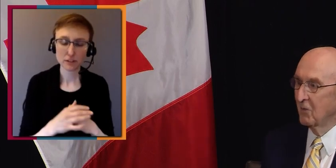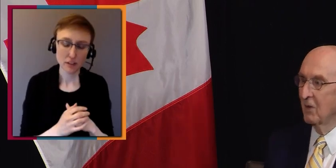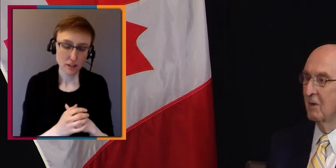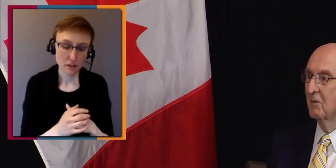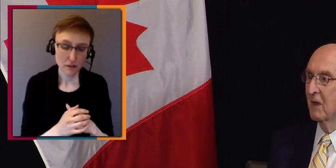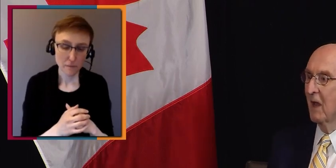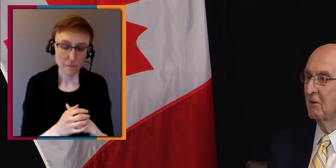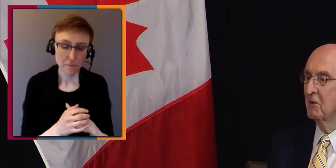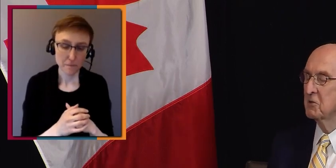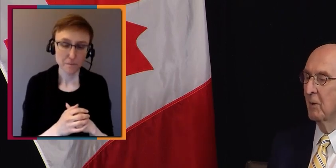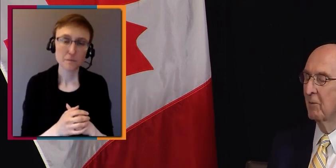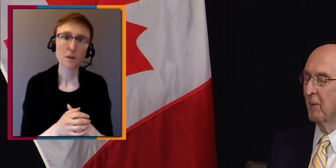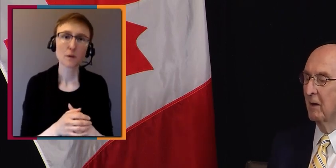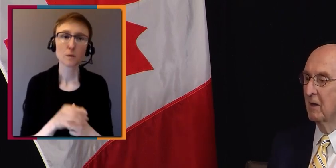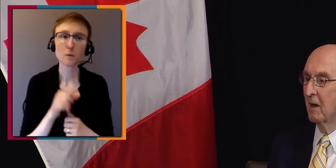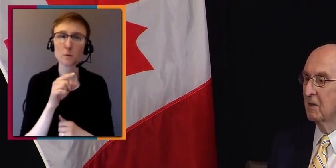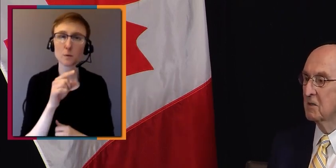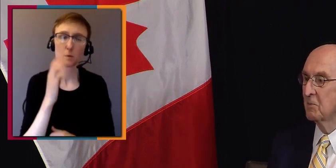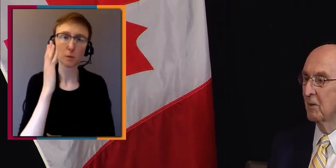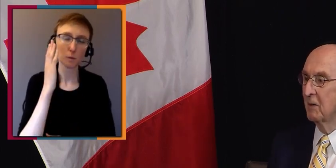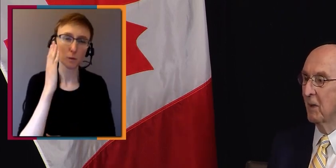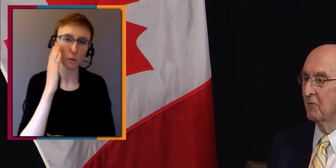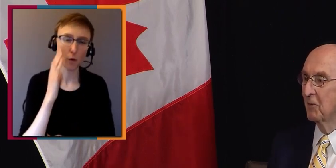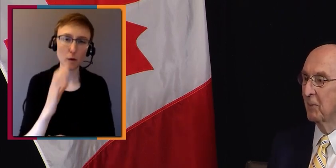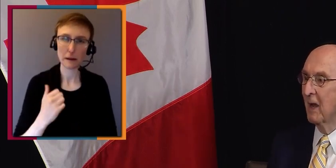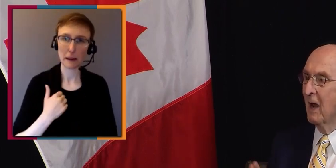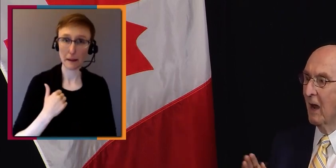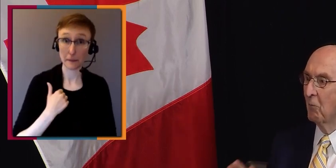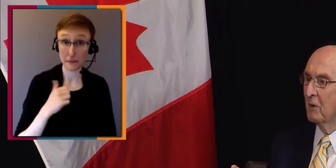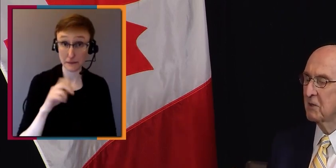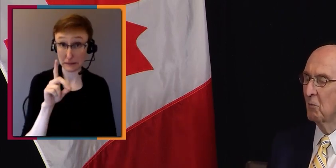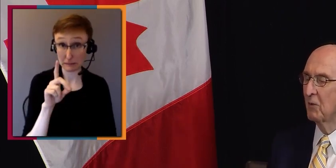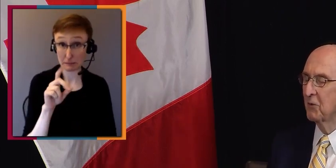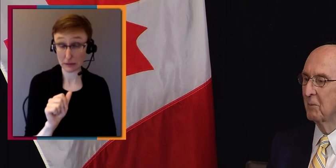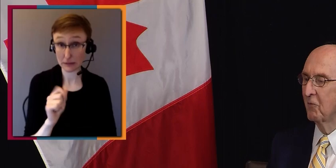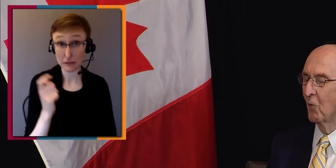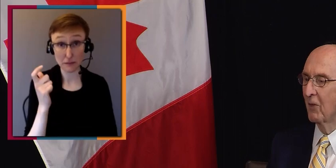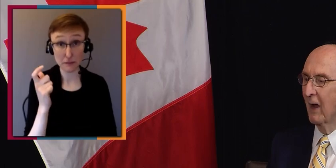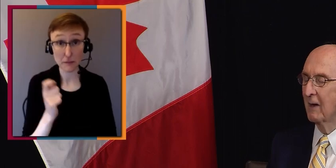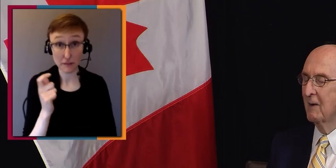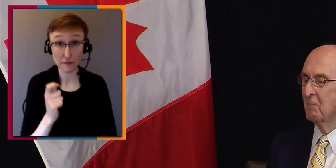The Canada Disability Benefit, but I want to say one thing before that.